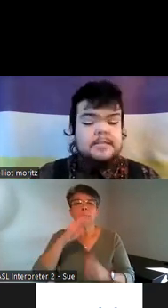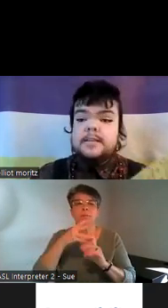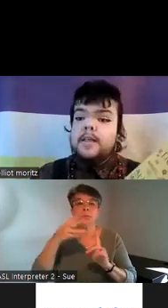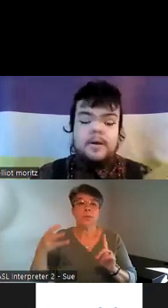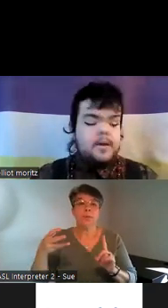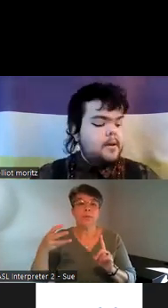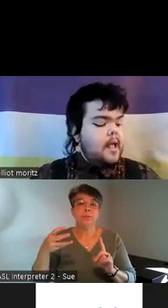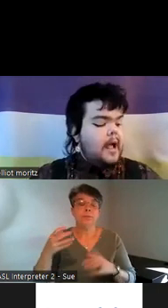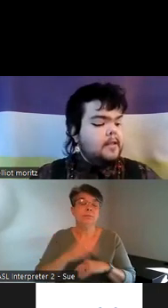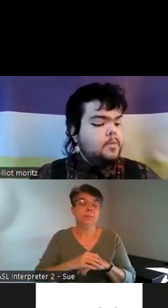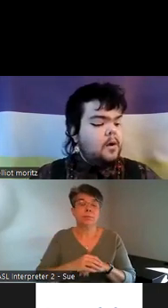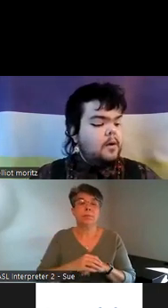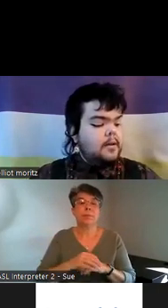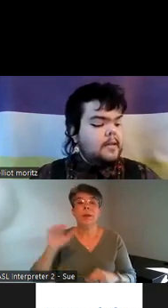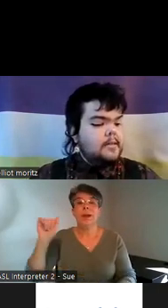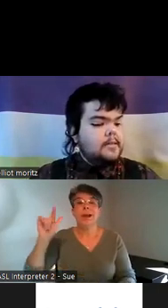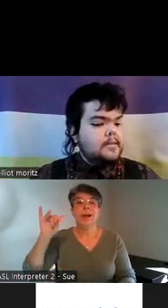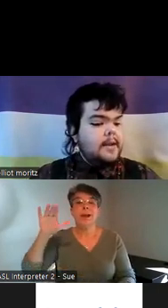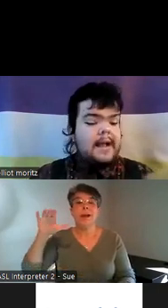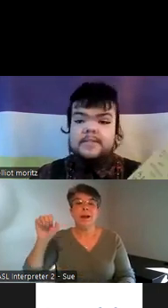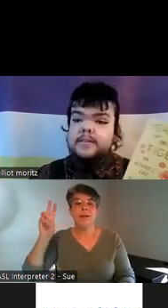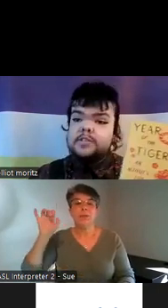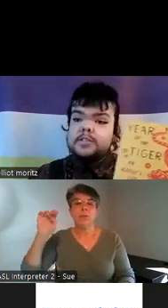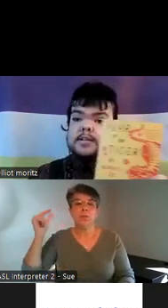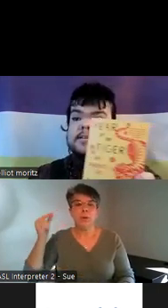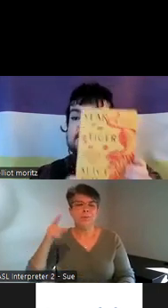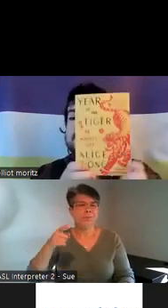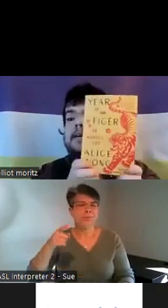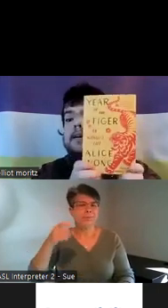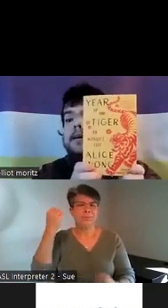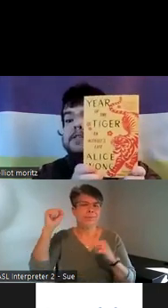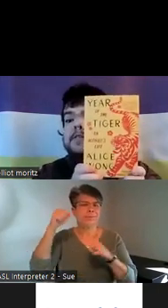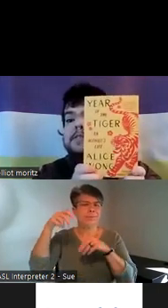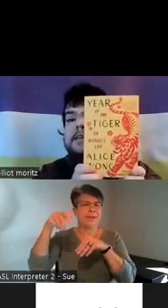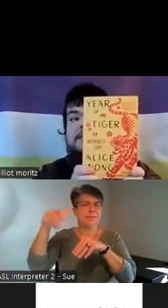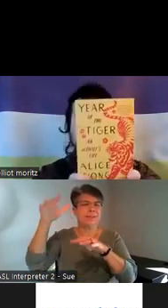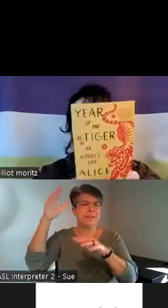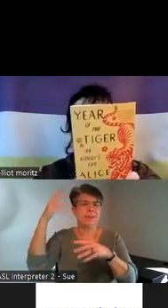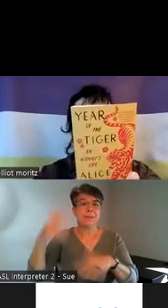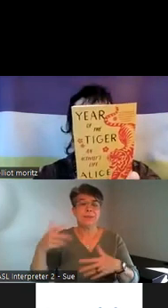this is another one Alice Wong is an activist she's done a bunch of fun things with them disabl